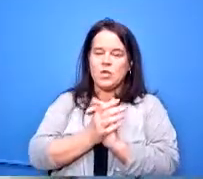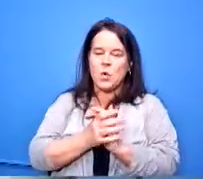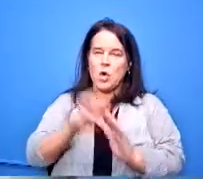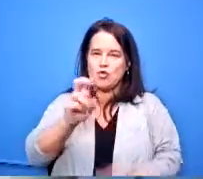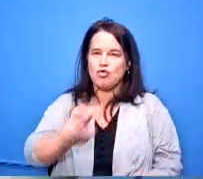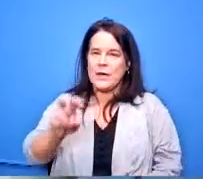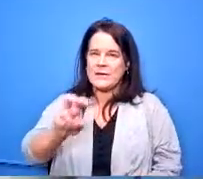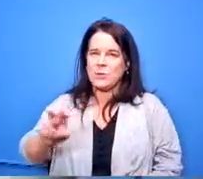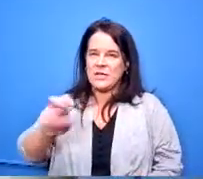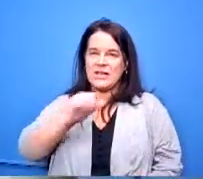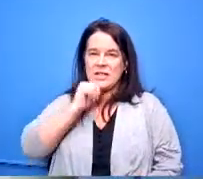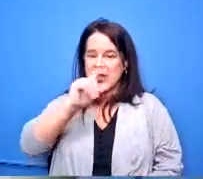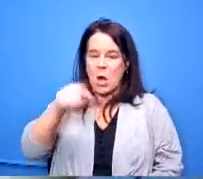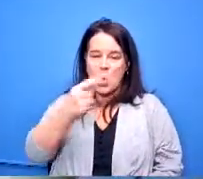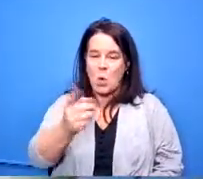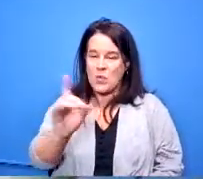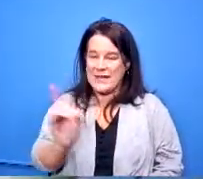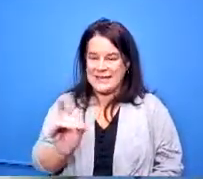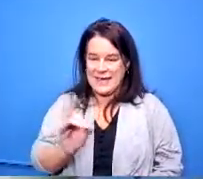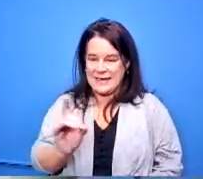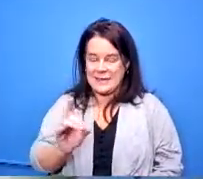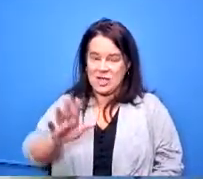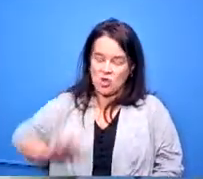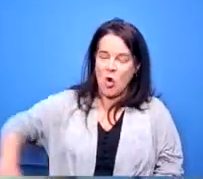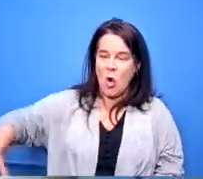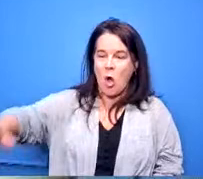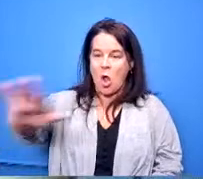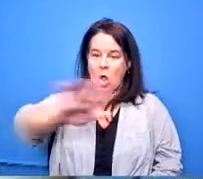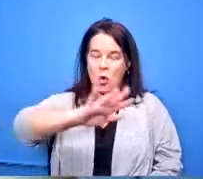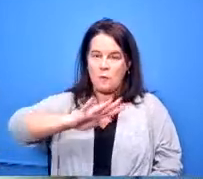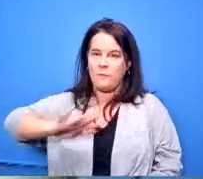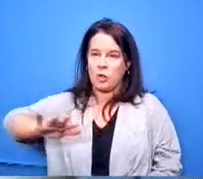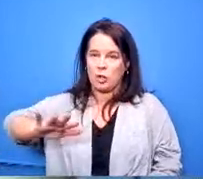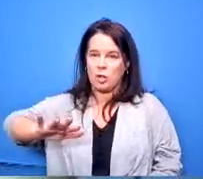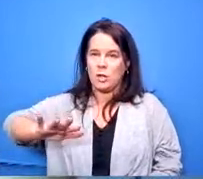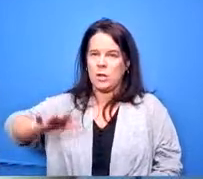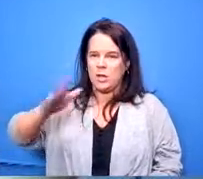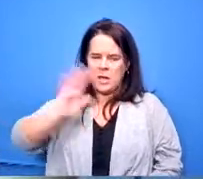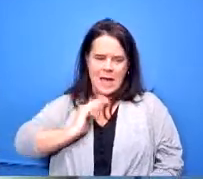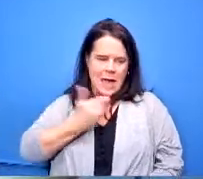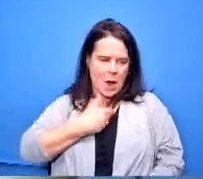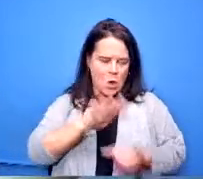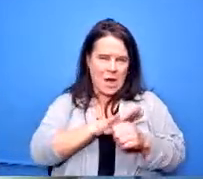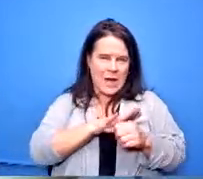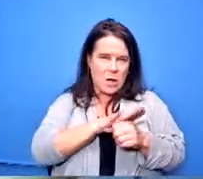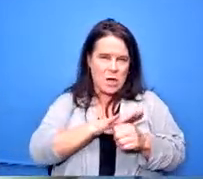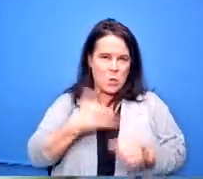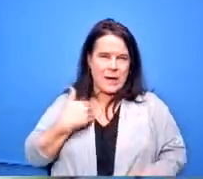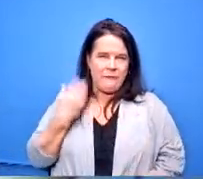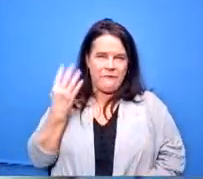dating issue it's a national issue and in our area there are four there are four major transportation